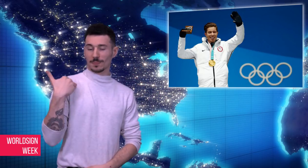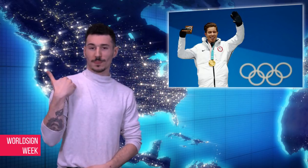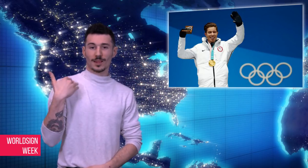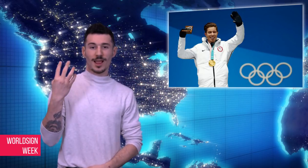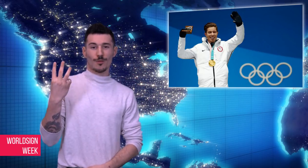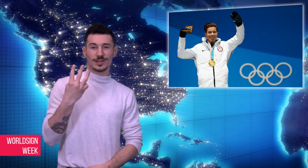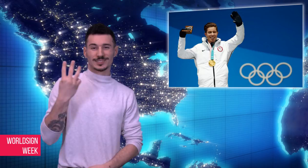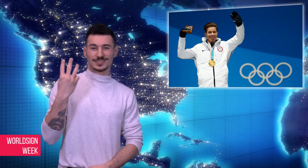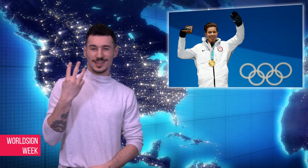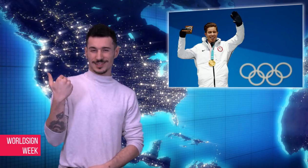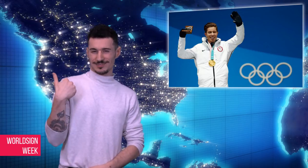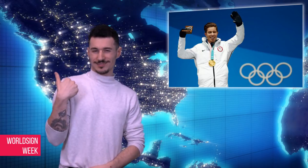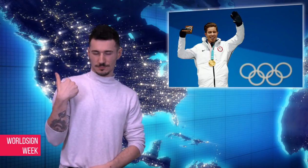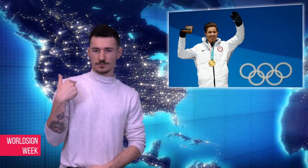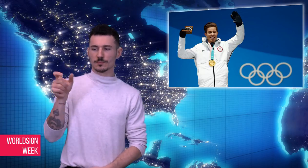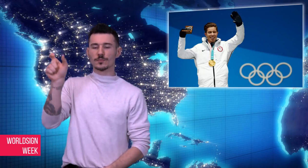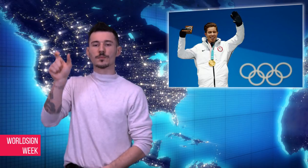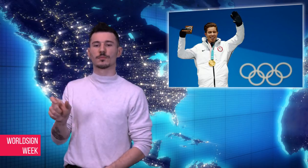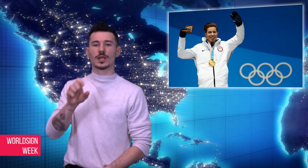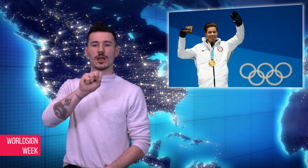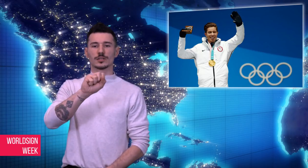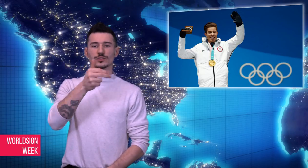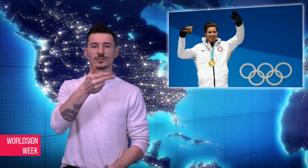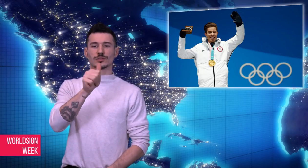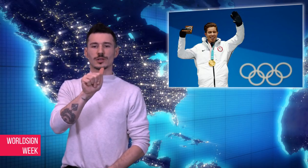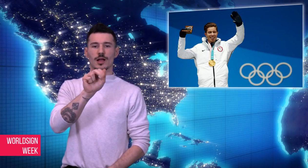news around the world. Last Wednesday,